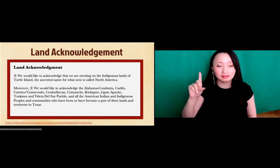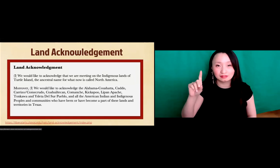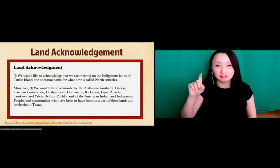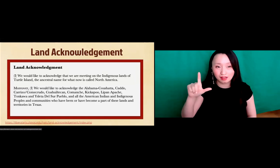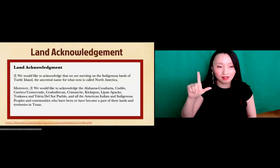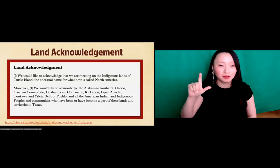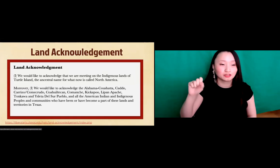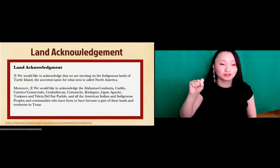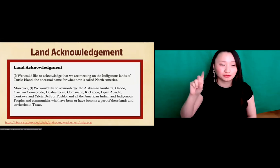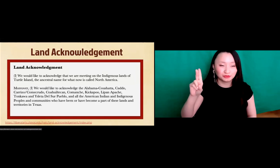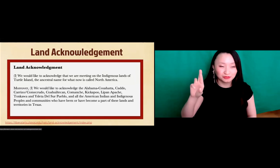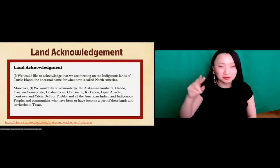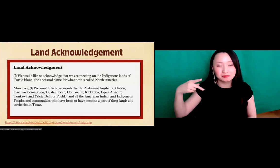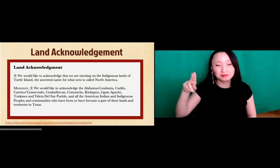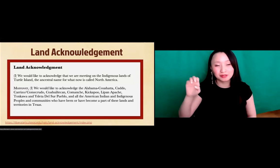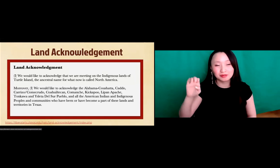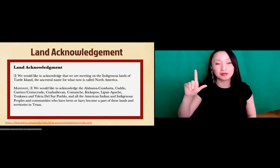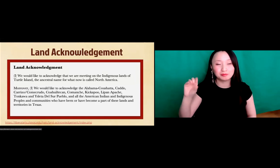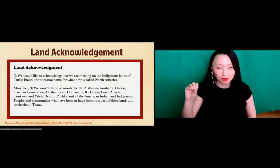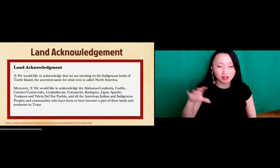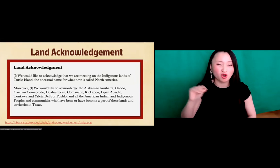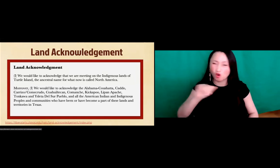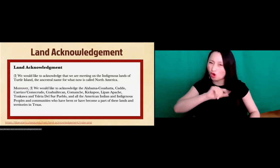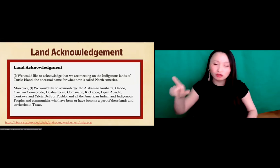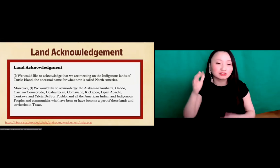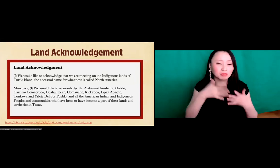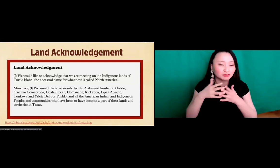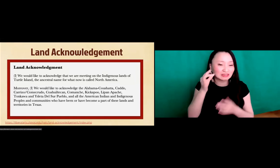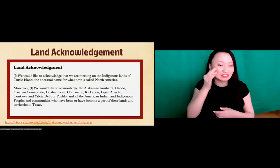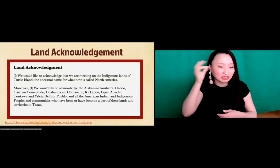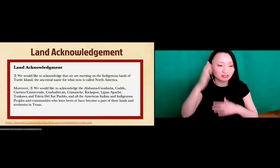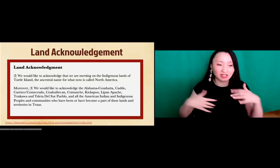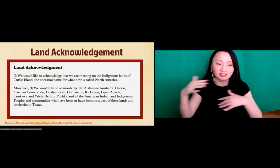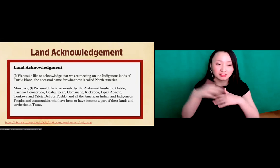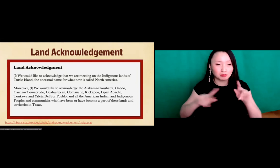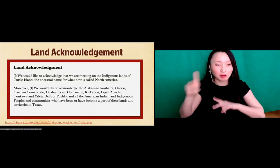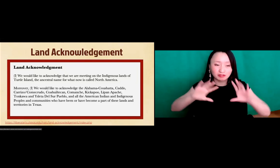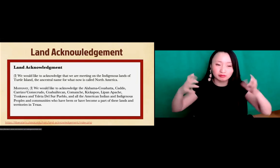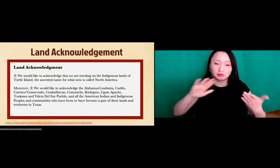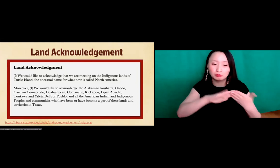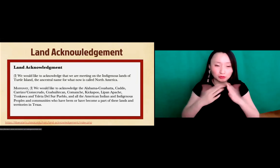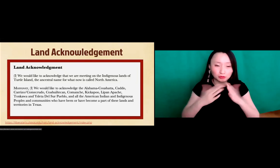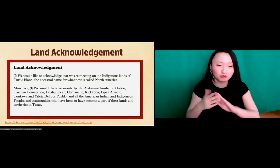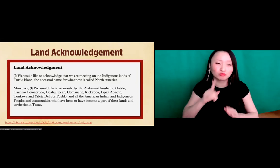And the Ysleta Del Sur Pueblo, and all the American Indian indigenous people